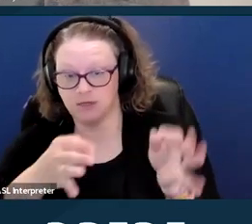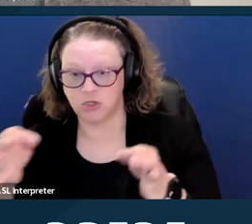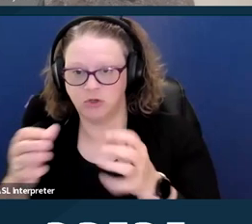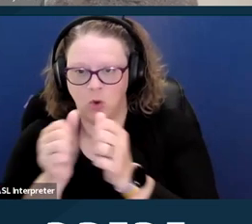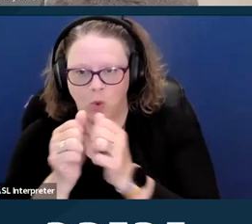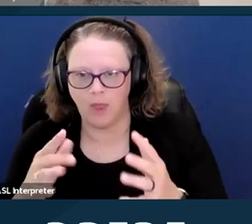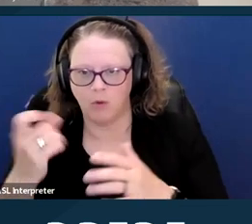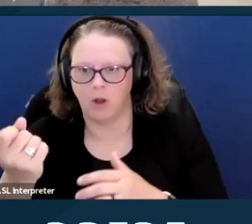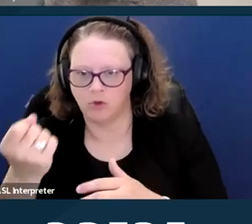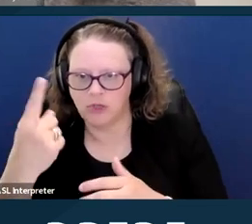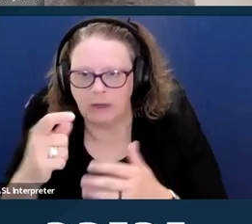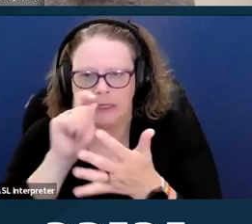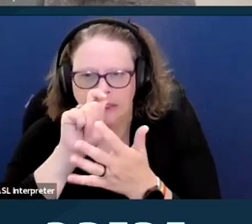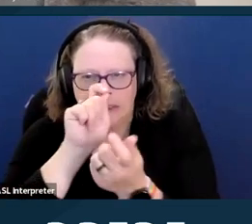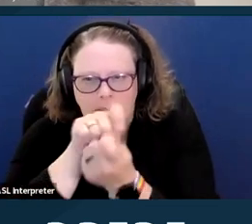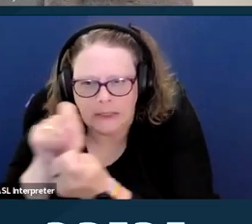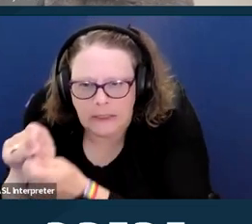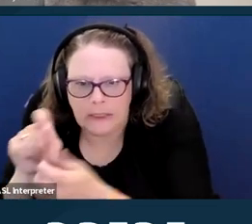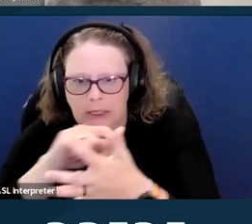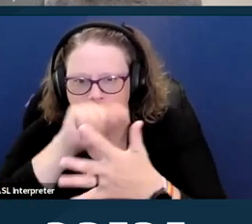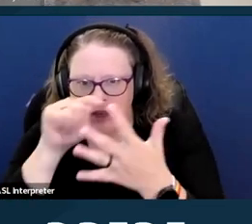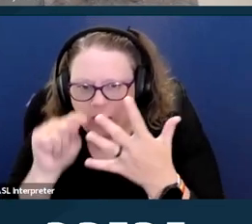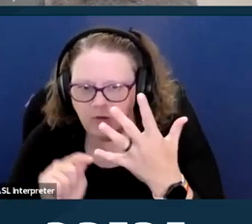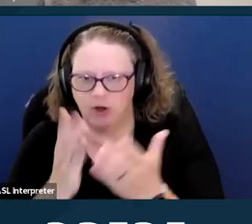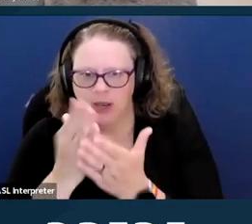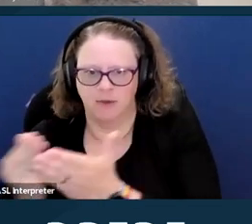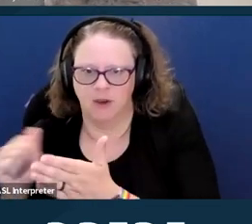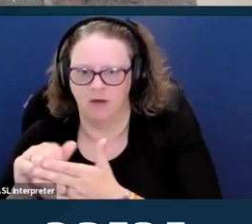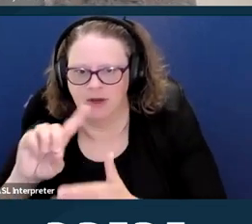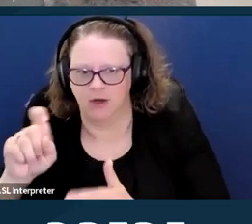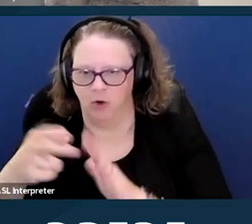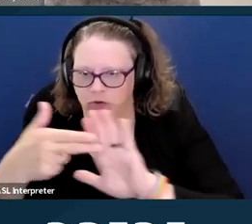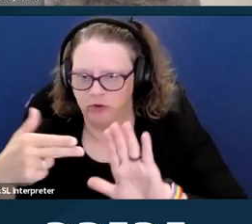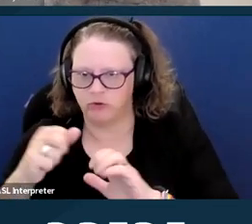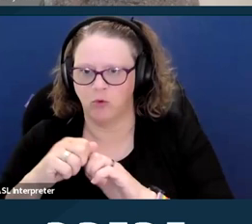And capacity is flexible and it can be strengthened by things like plain language,